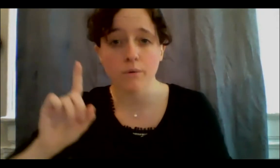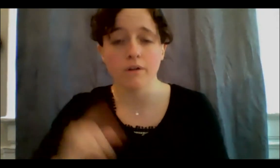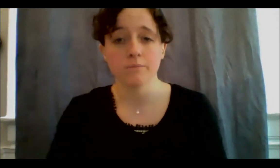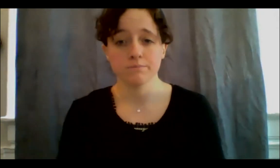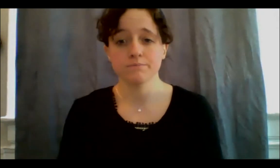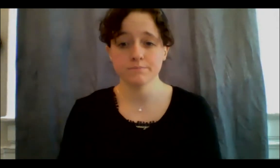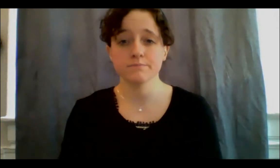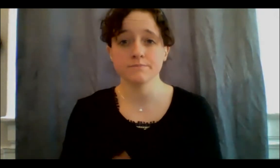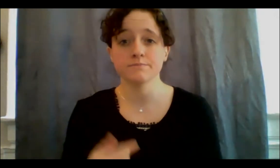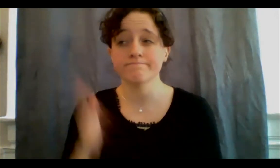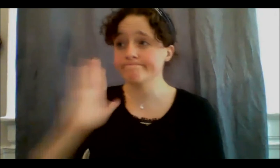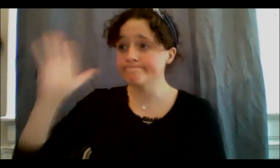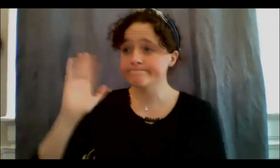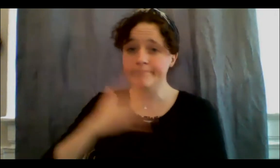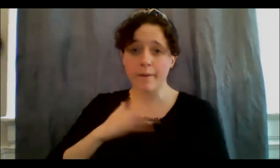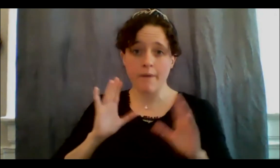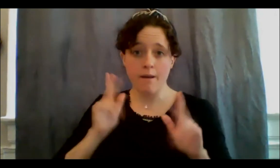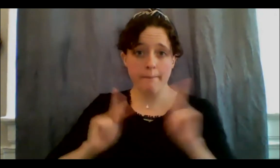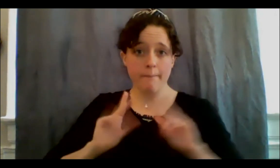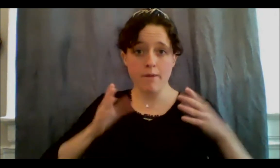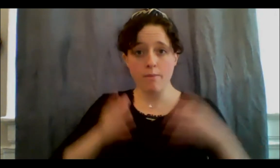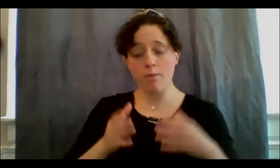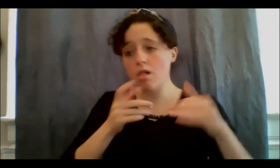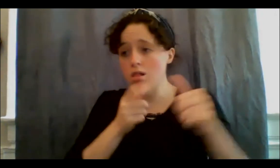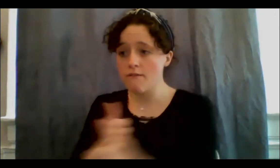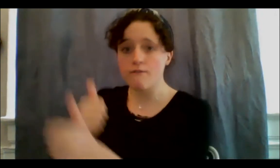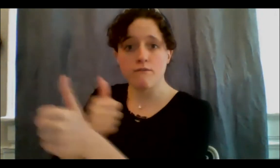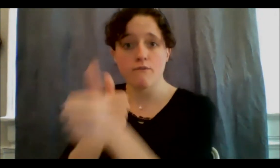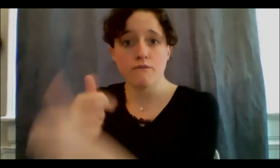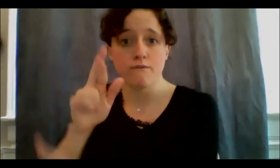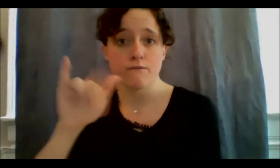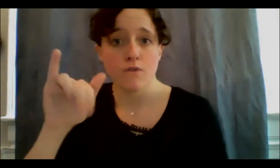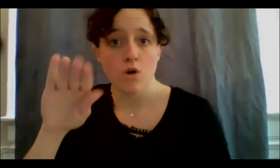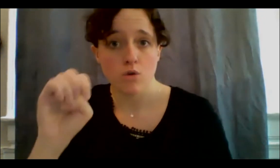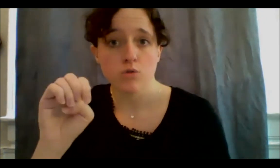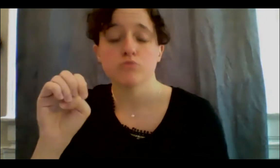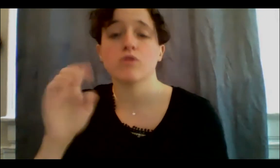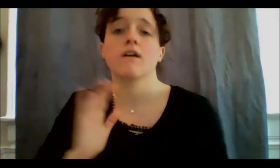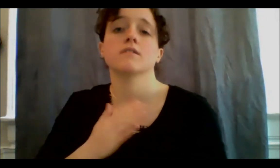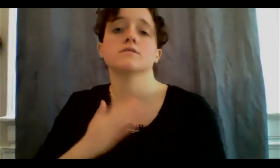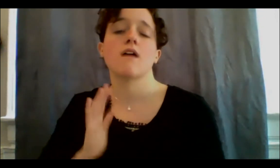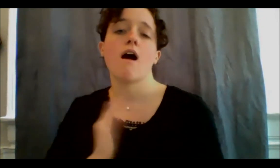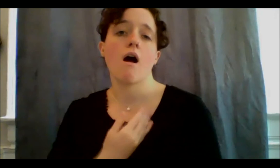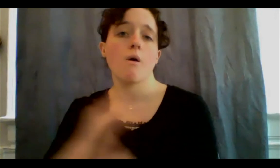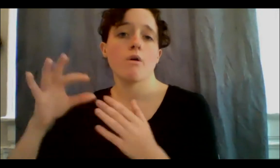those wild rice patterns through Nanabozho or Spirit Guide and mentor, and the wild